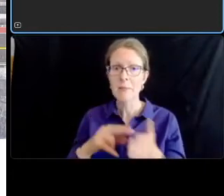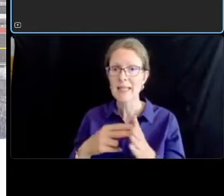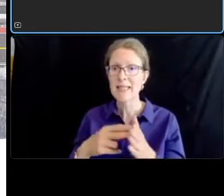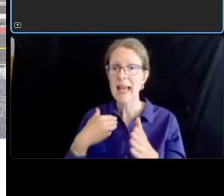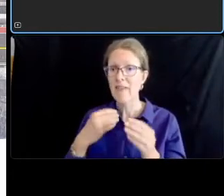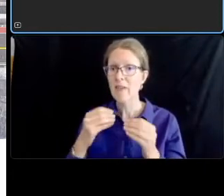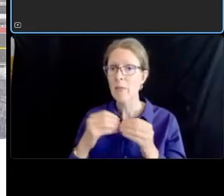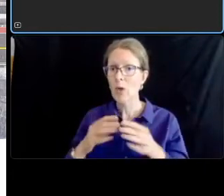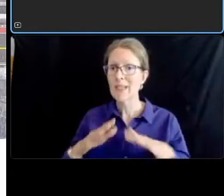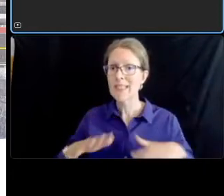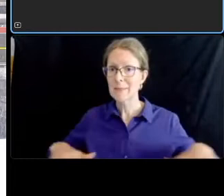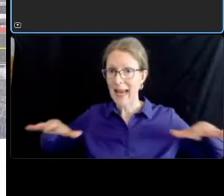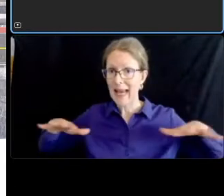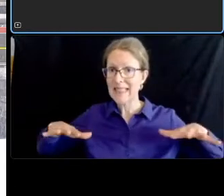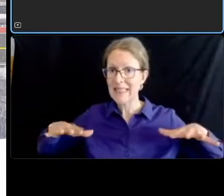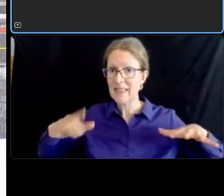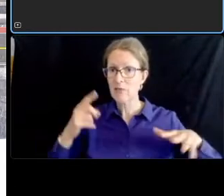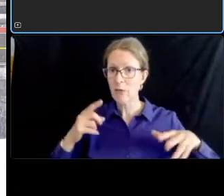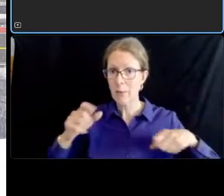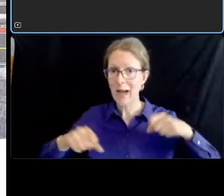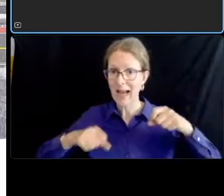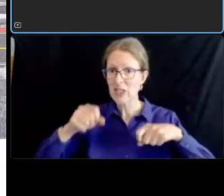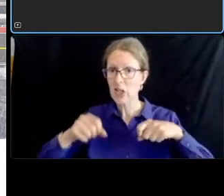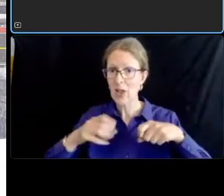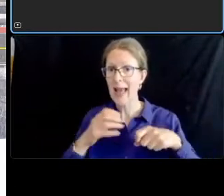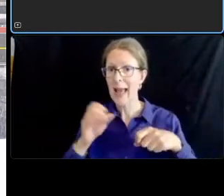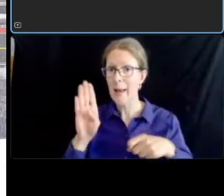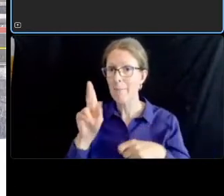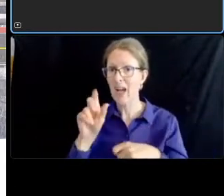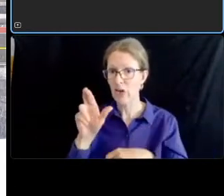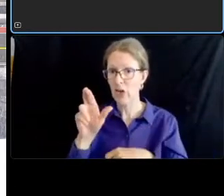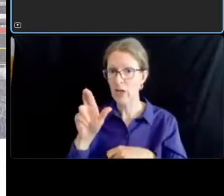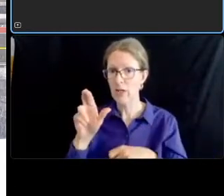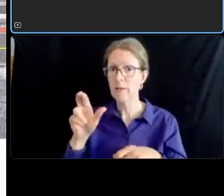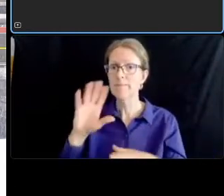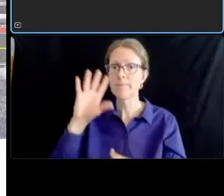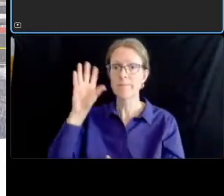a total of nine feet on either side for the buffer and bike lane provide